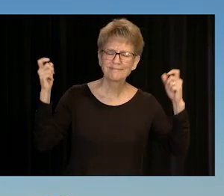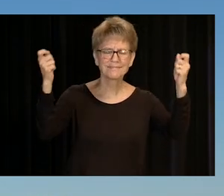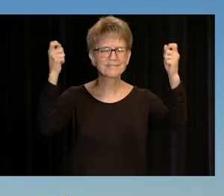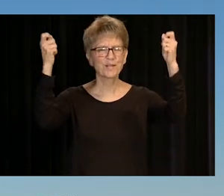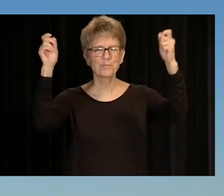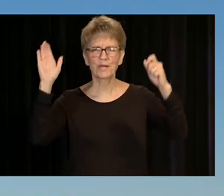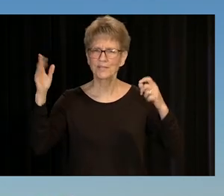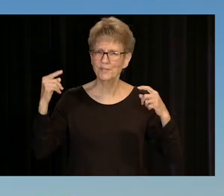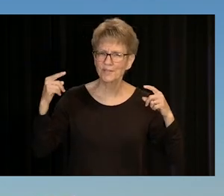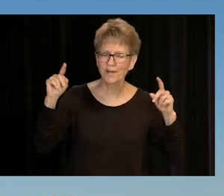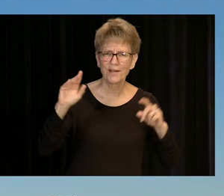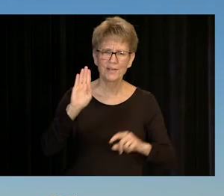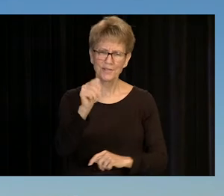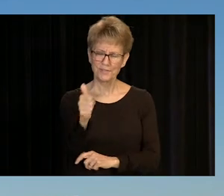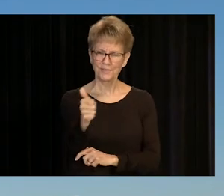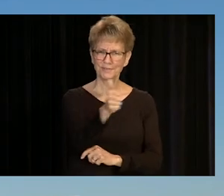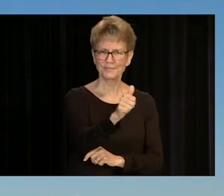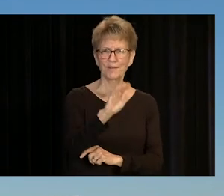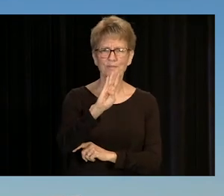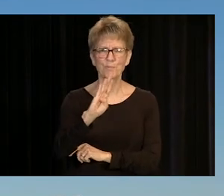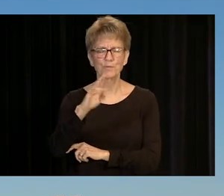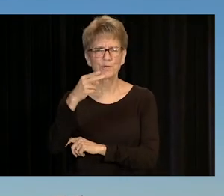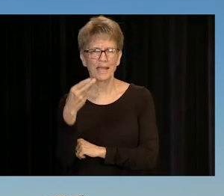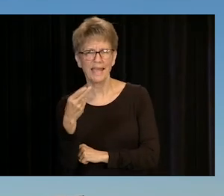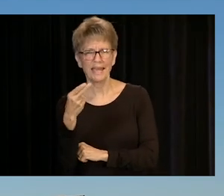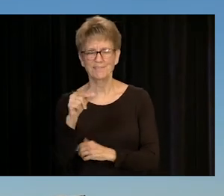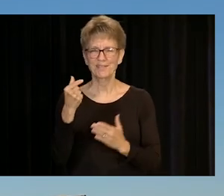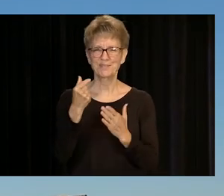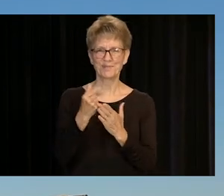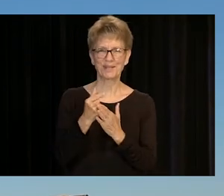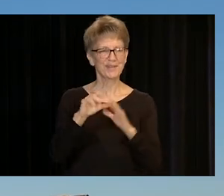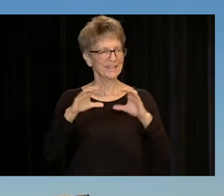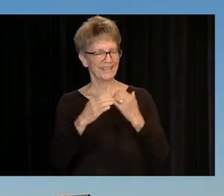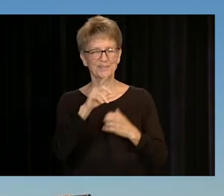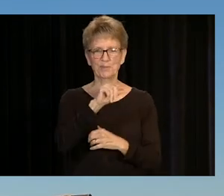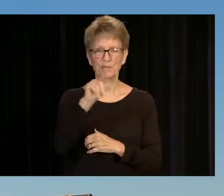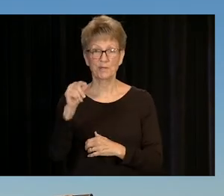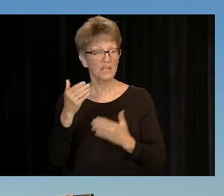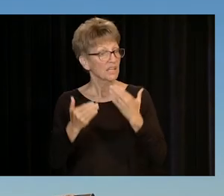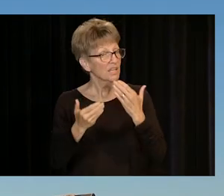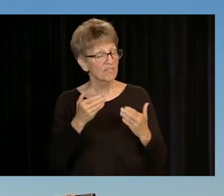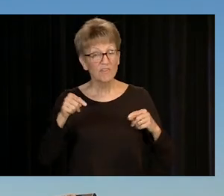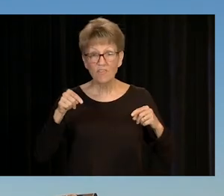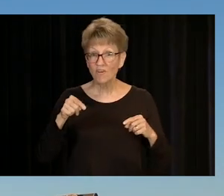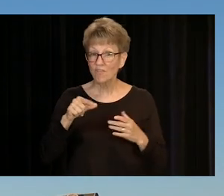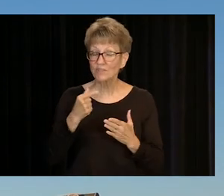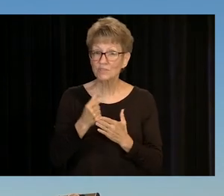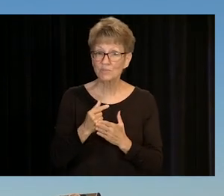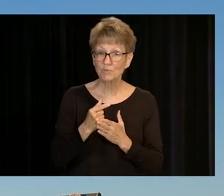AS A BROOKHAVEN COLLEGE GRADUATE OF THE CLASS OF 2020. ALTHOUGH THIS GRADUATION MAY LOOK A LITTLE BIT DIFFERENT